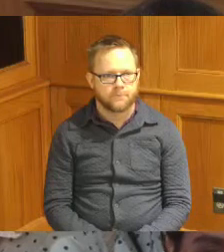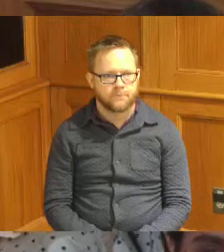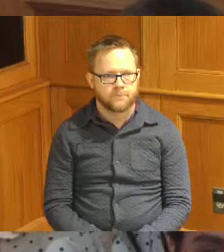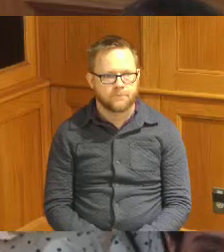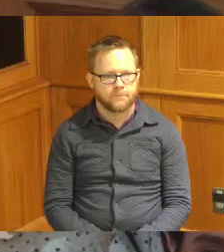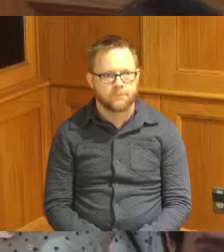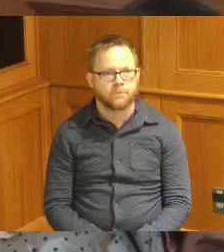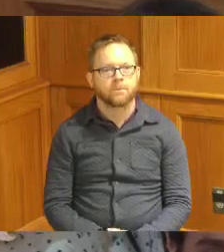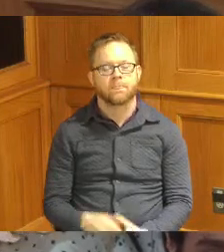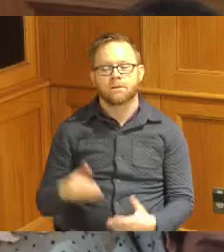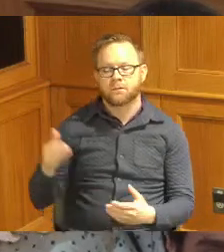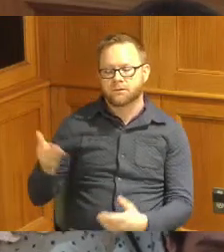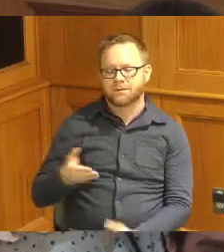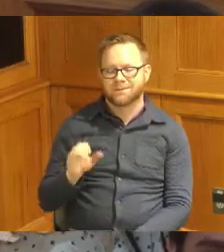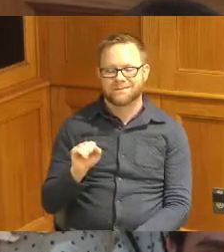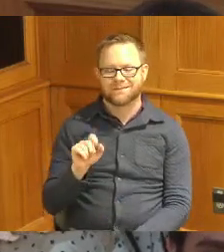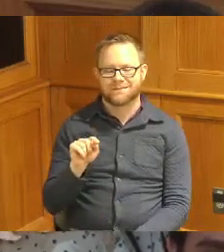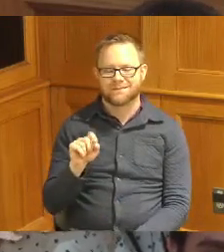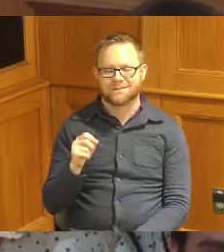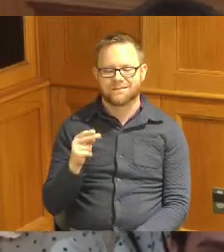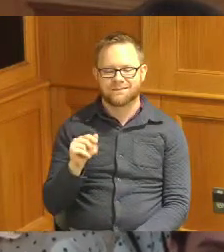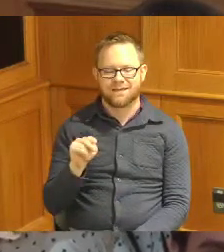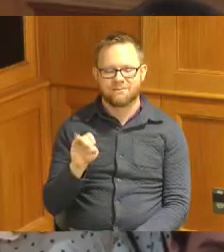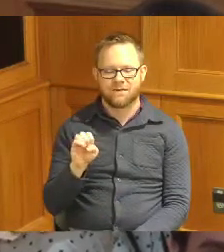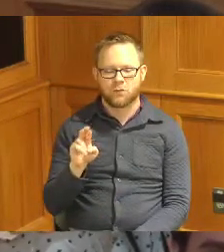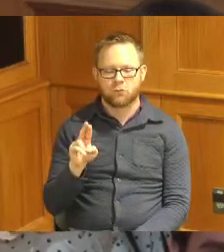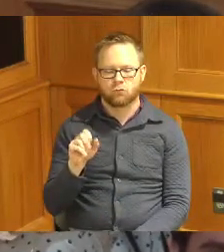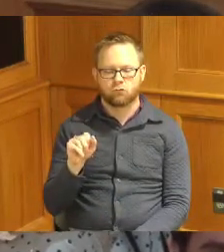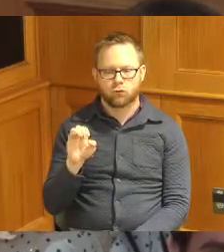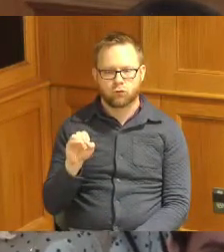and we have Stephanie Russo with the grants Director here to make